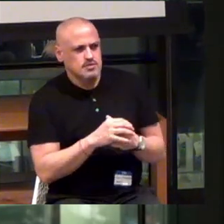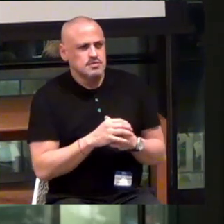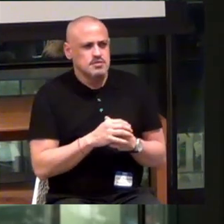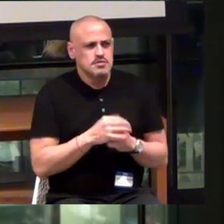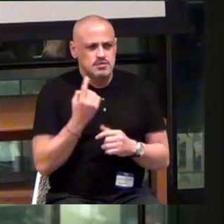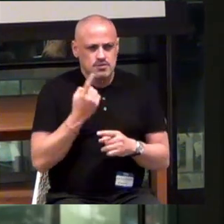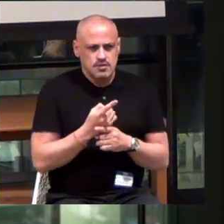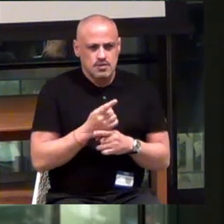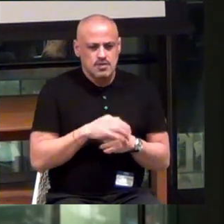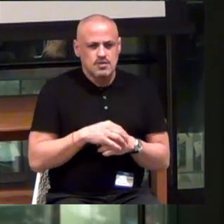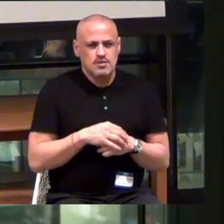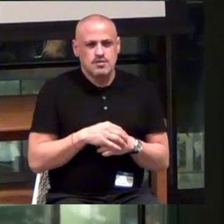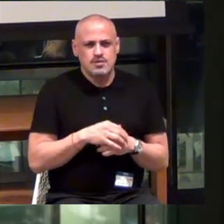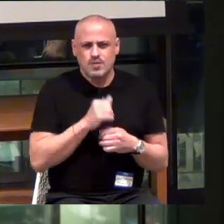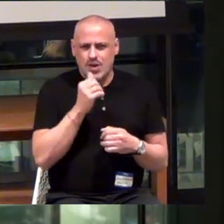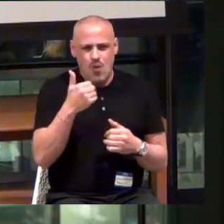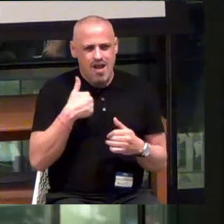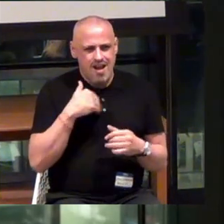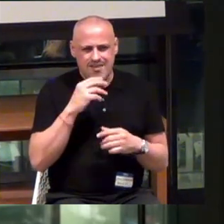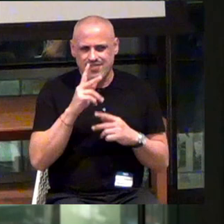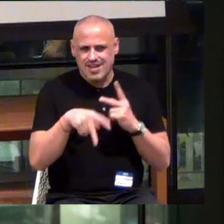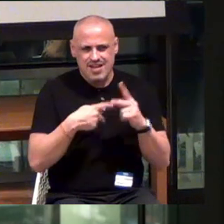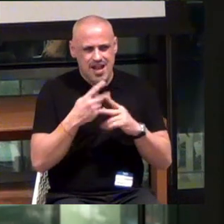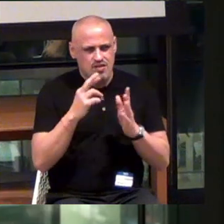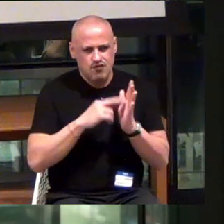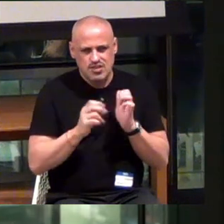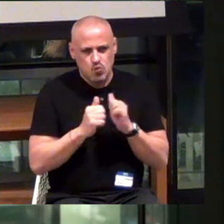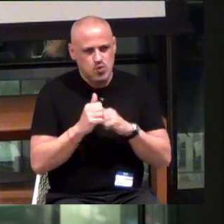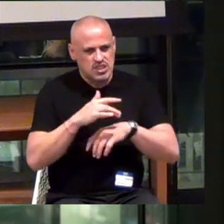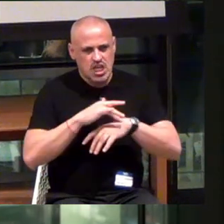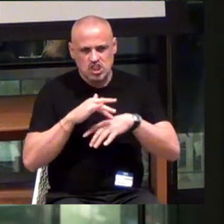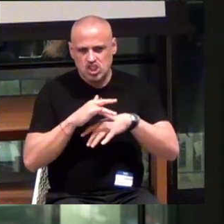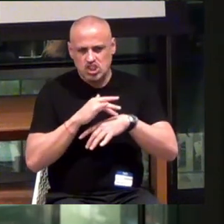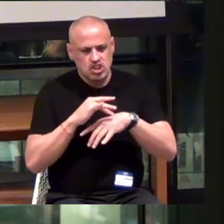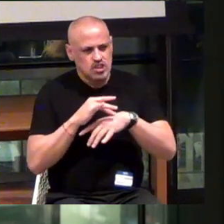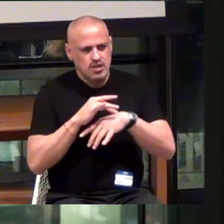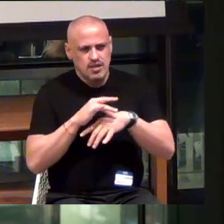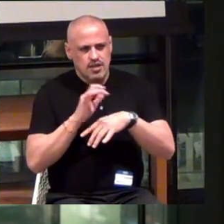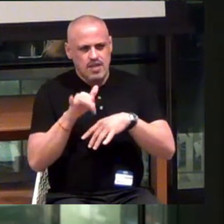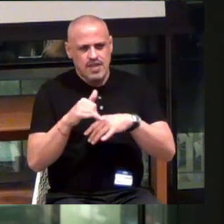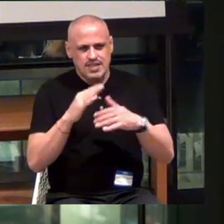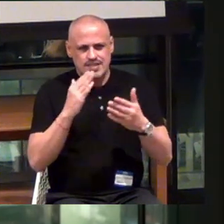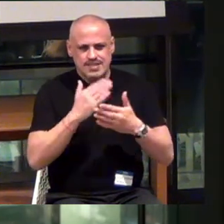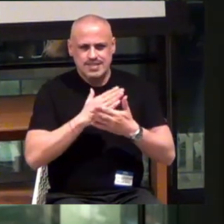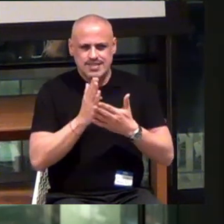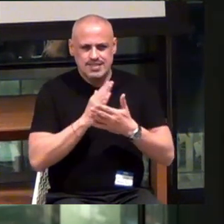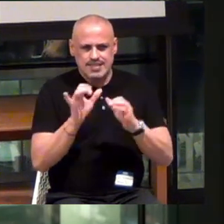But, like, we don't have that kind of research with touch. We don't have the scale. And why?